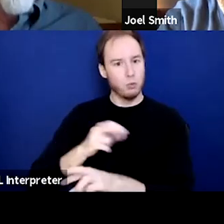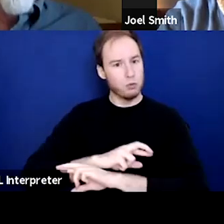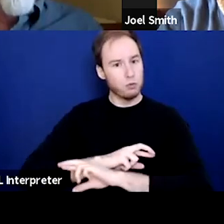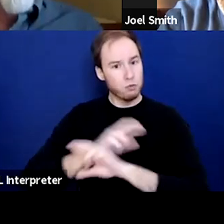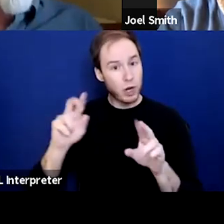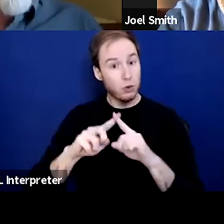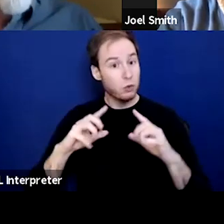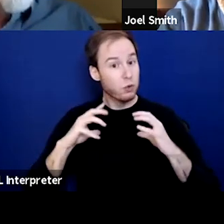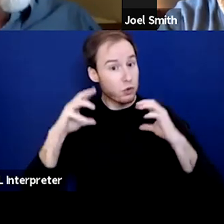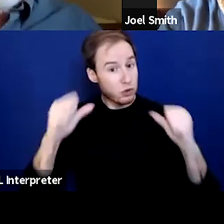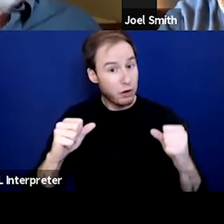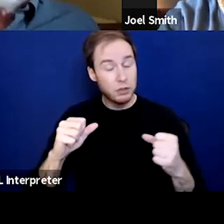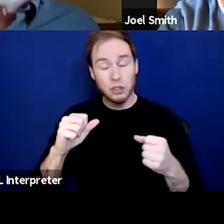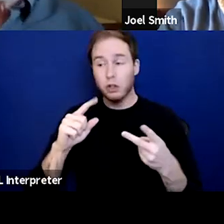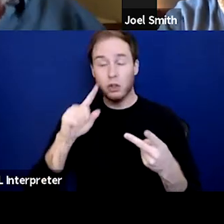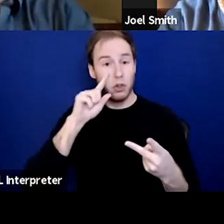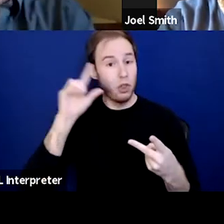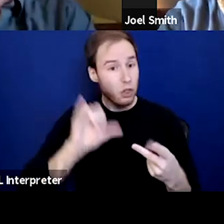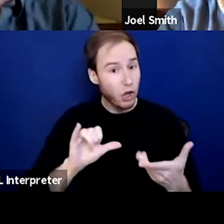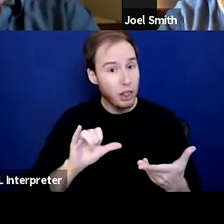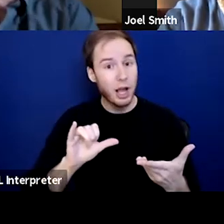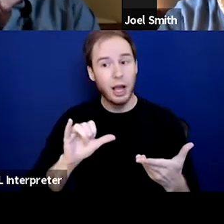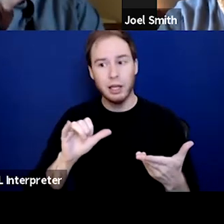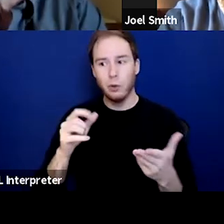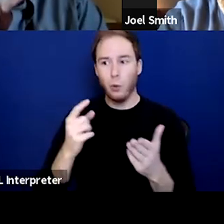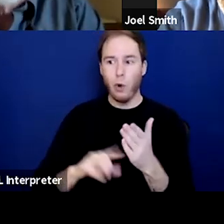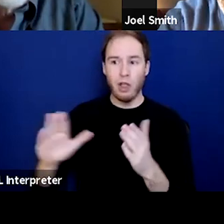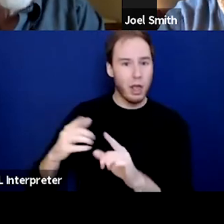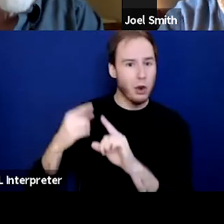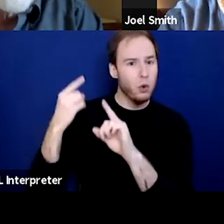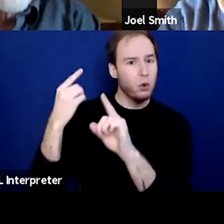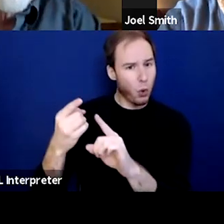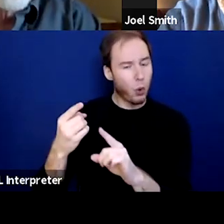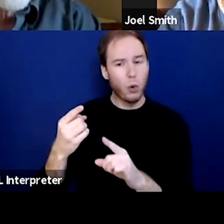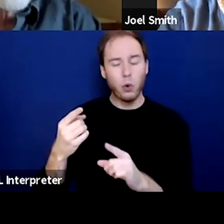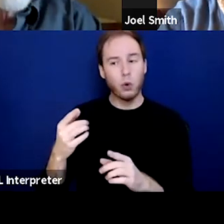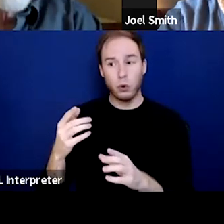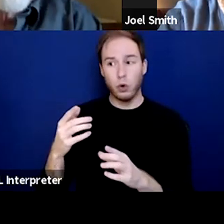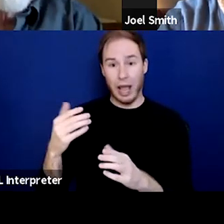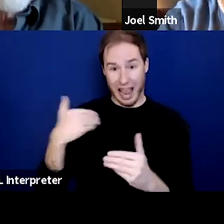what that recovery looks like, and to the extent that they wanna cease their substance use.